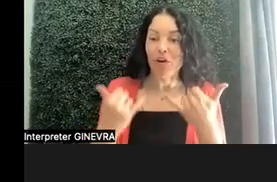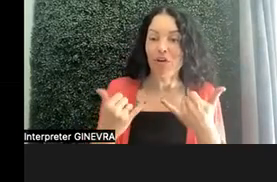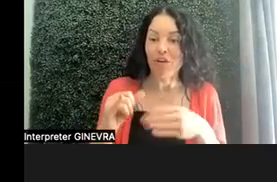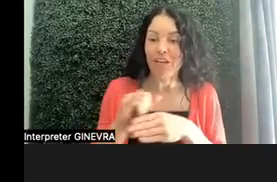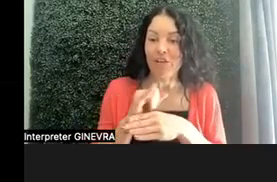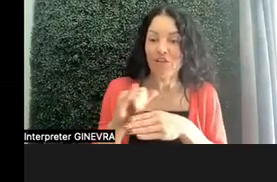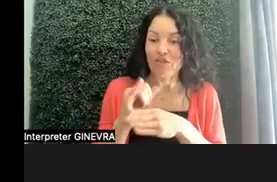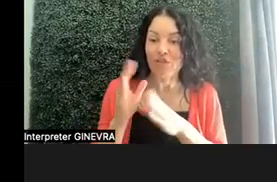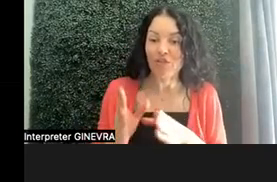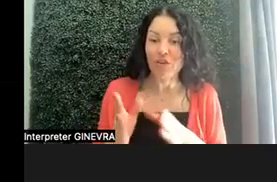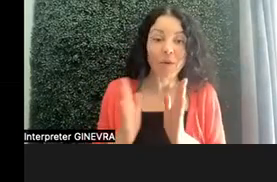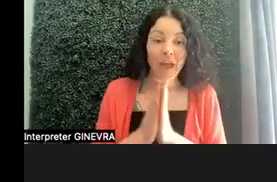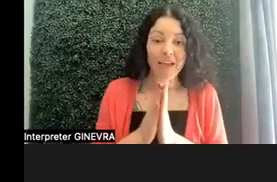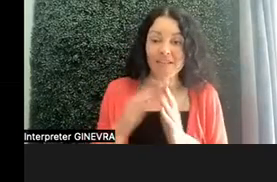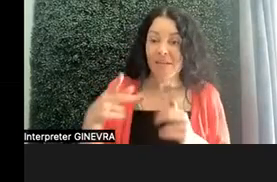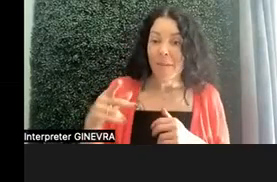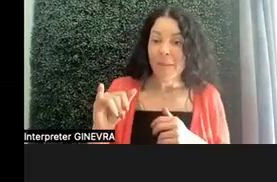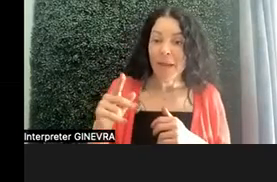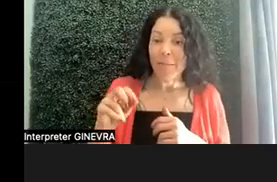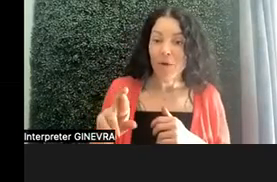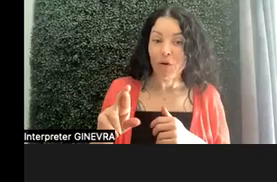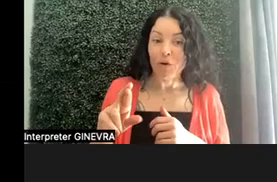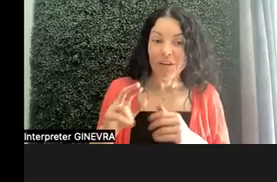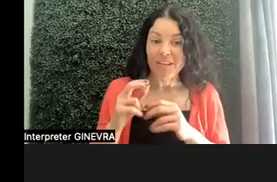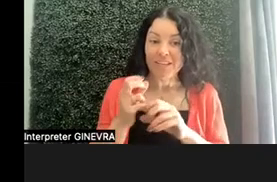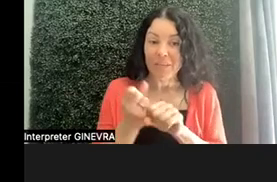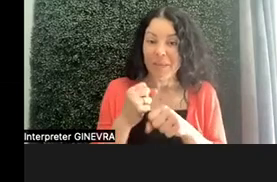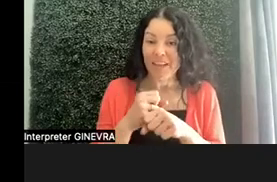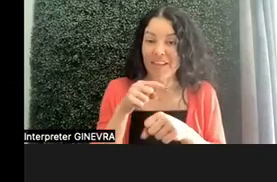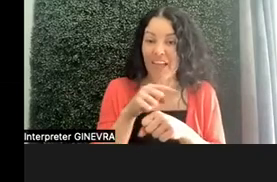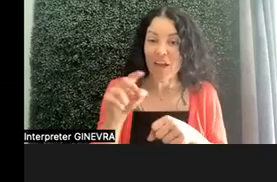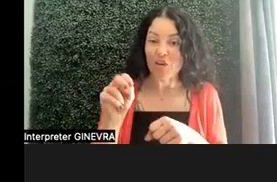We asked Piper to build that neuron ahead of time, so students can see an example.